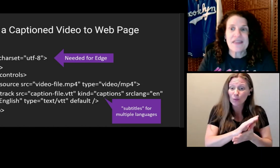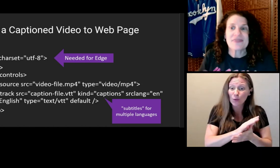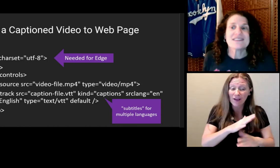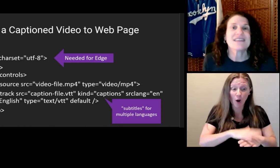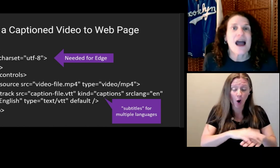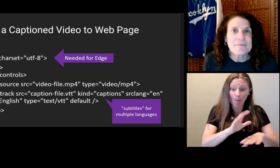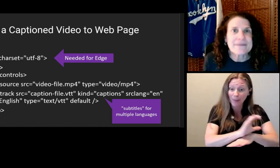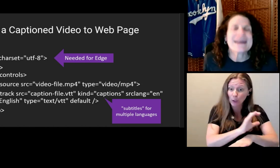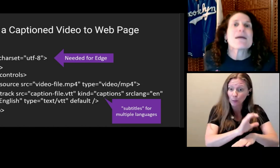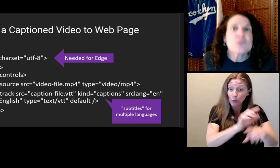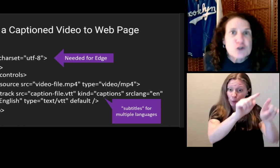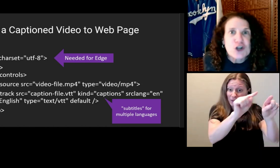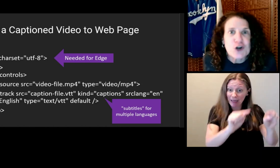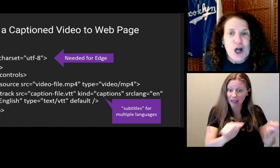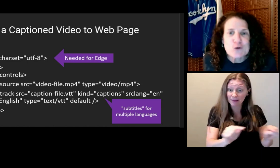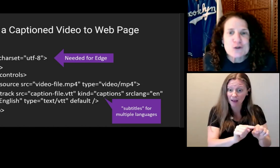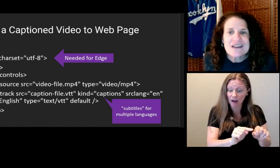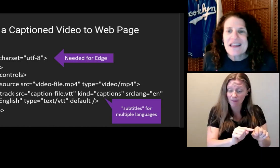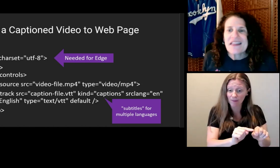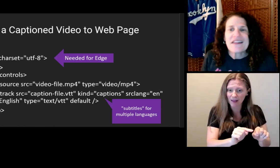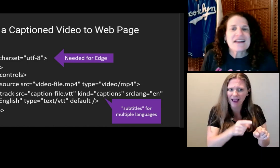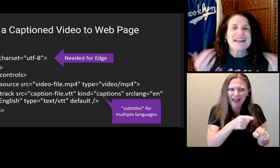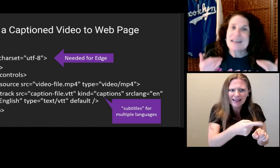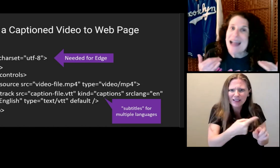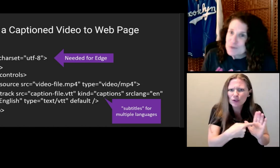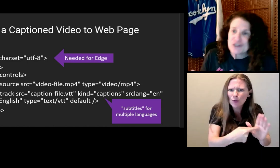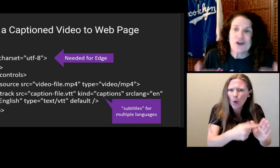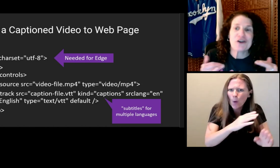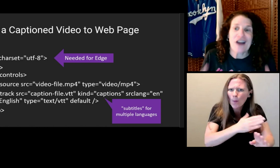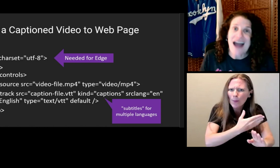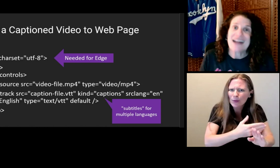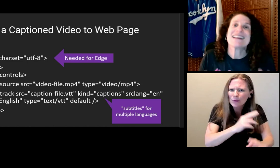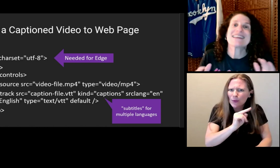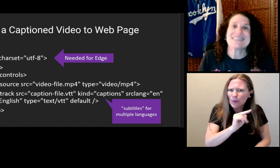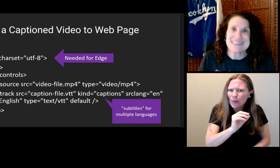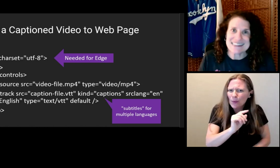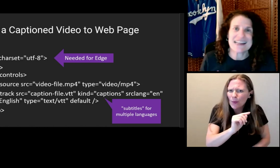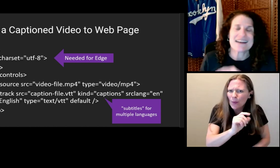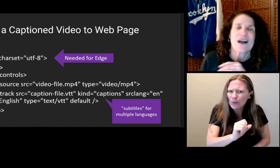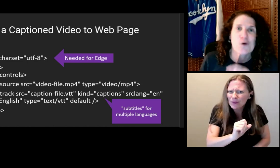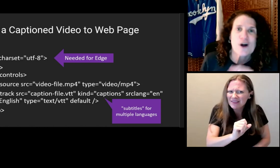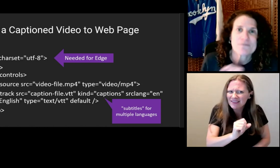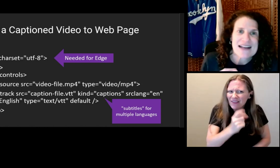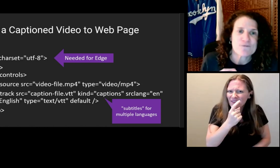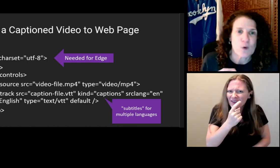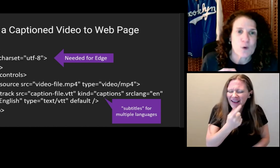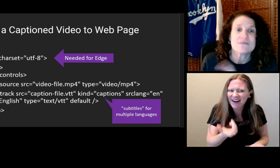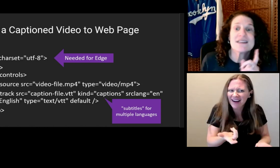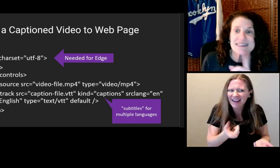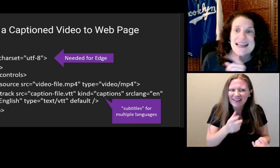This time it had musical notes! Captions are not consistent across platforms.